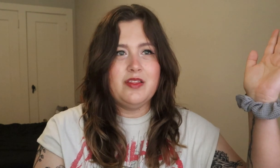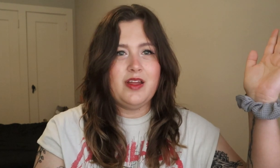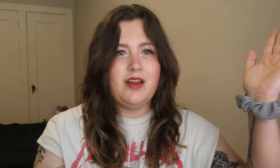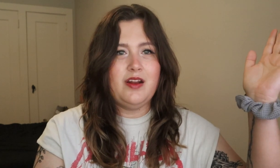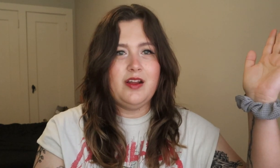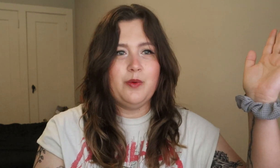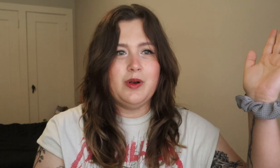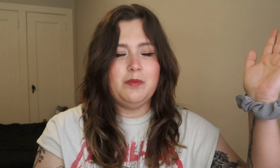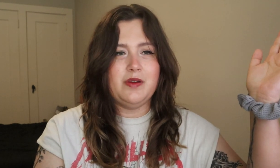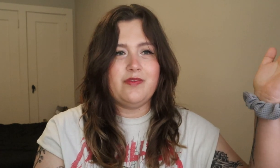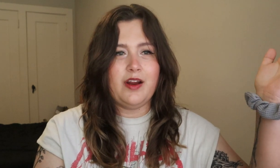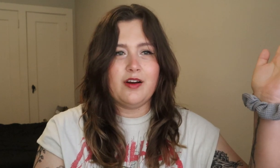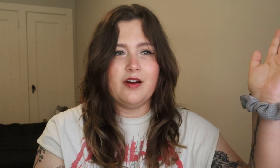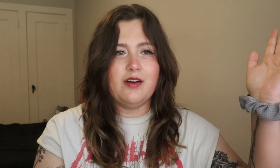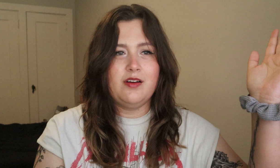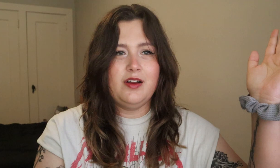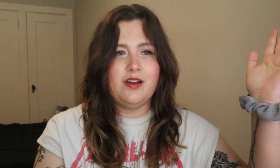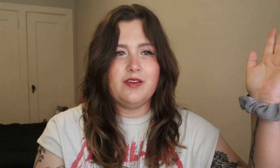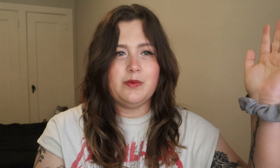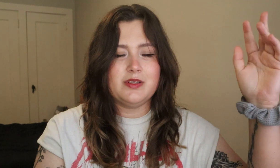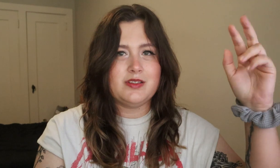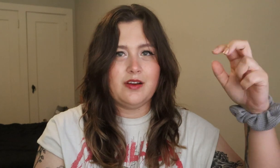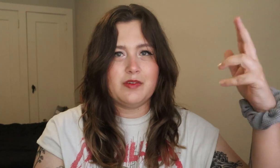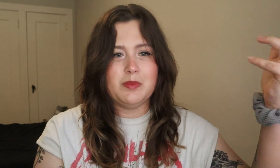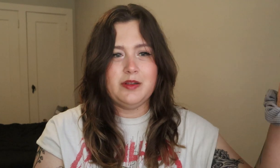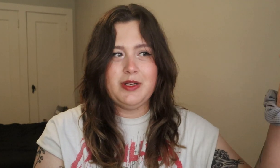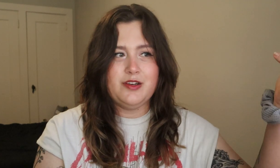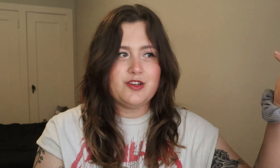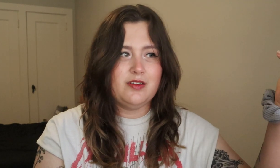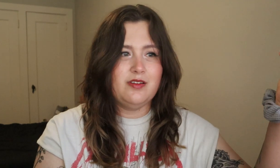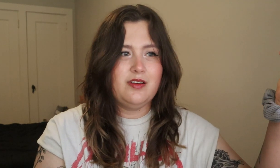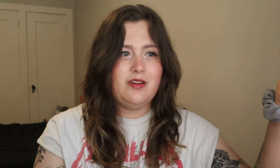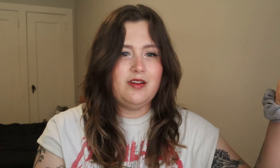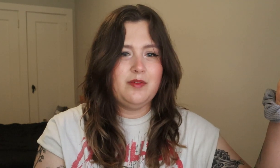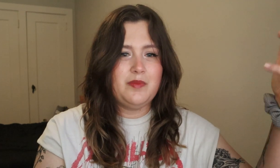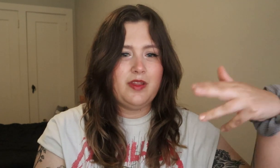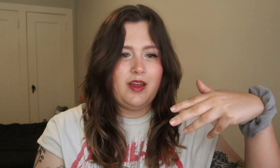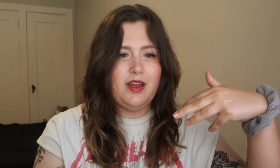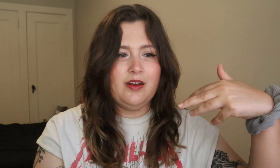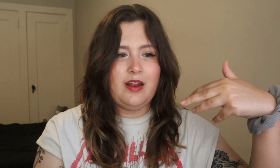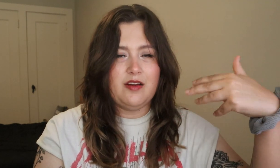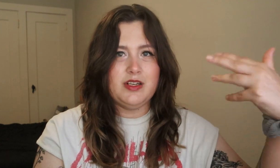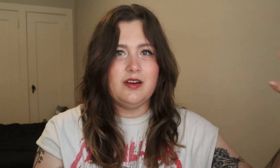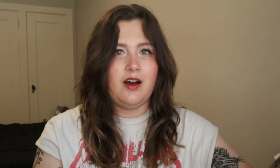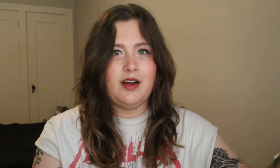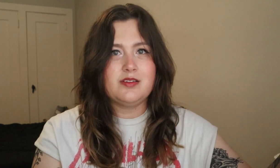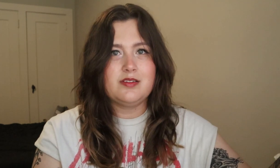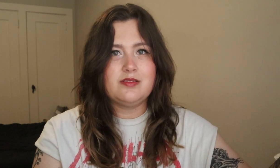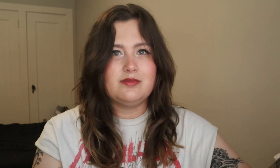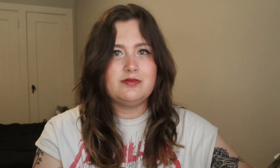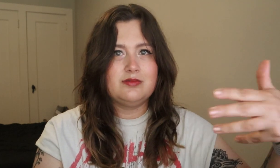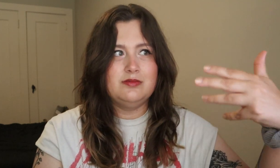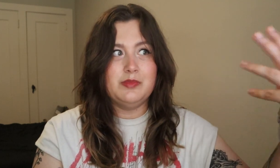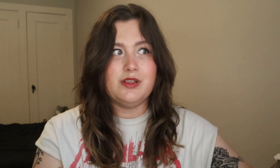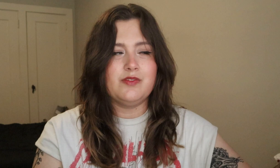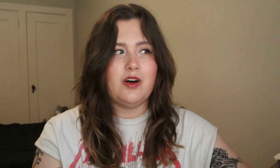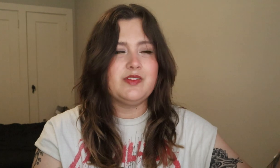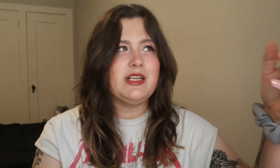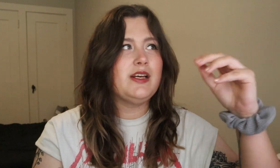then it wouldn't be fair if he was safe from elimination and having not been involved in it.